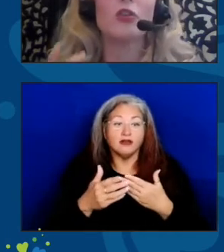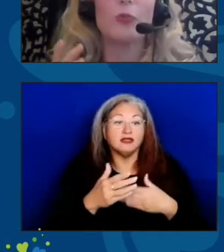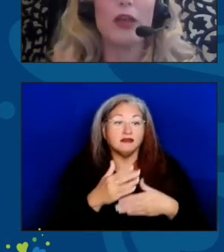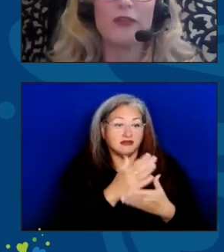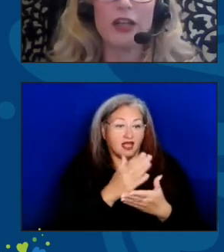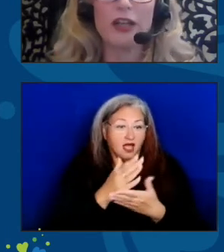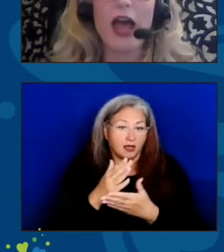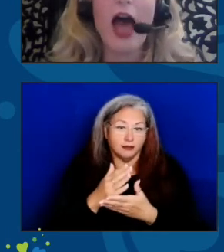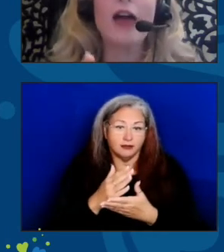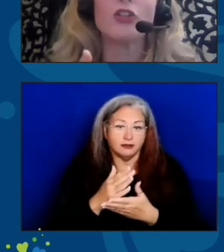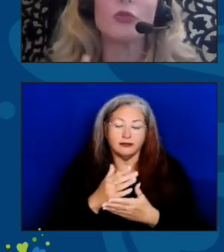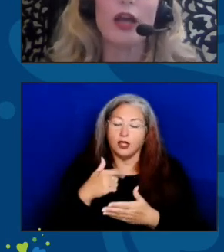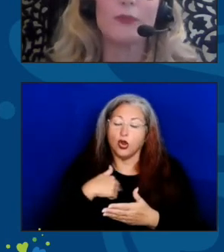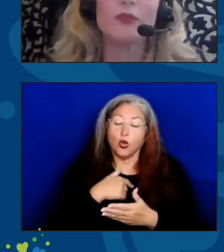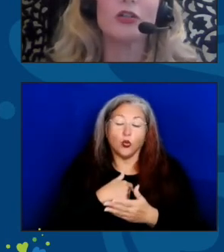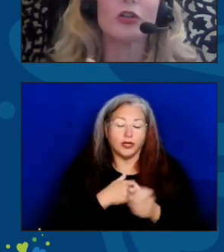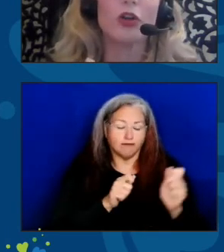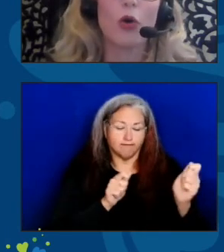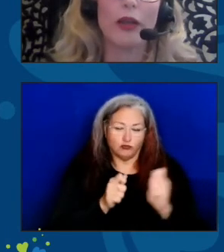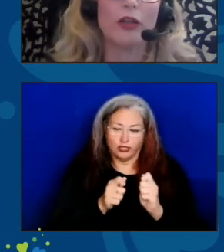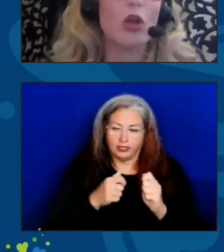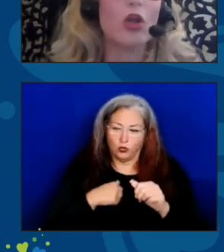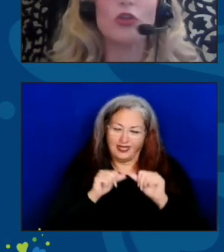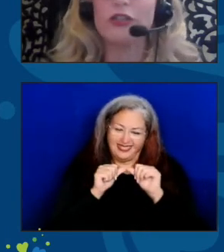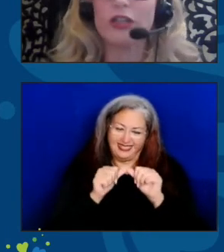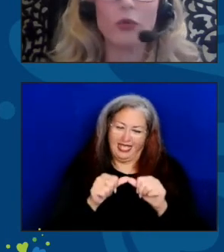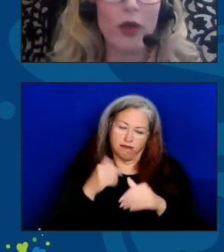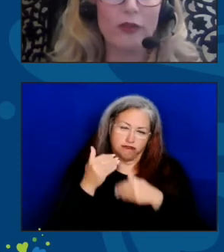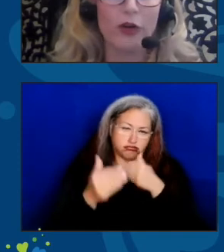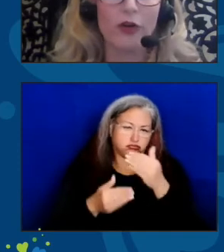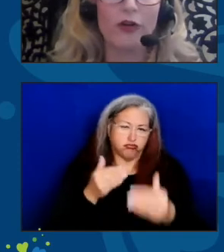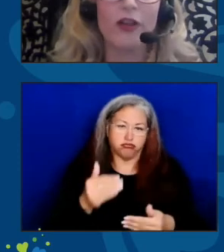you pivoted and you kept going. You didn't waver.